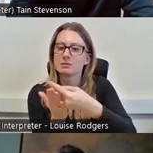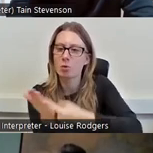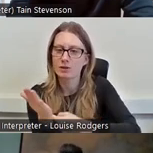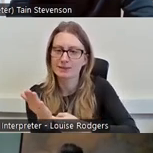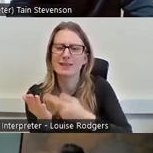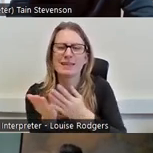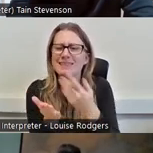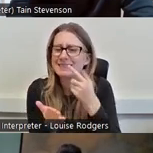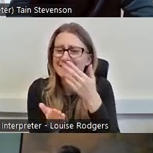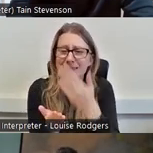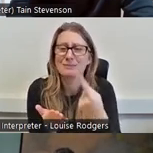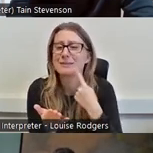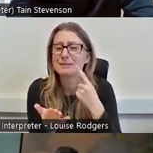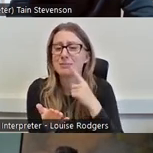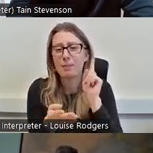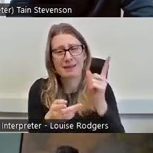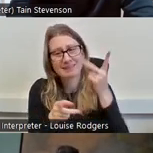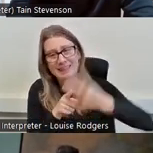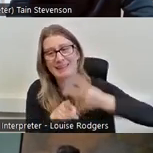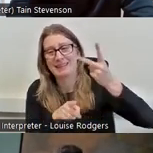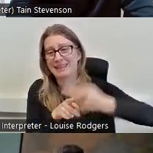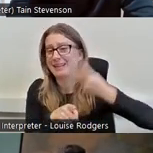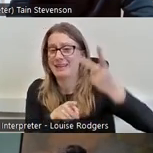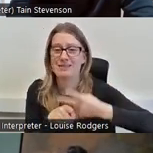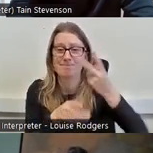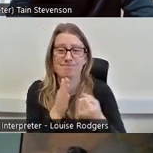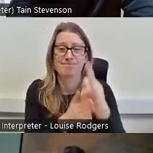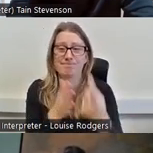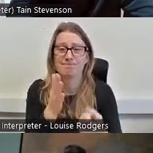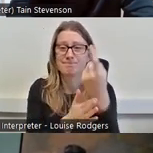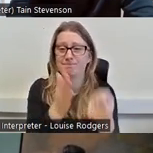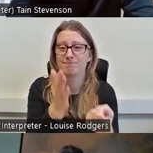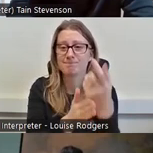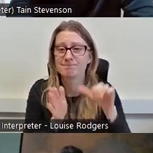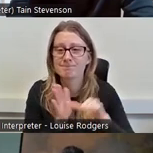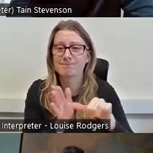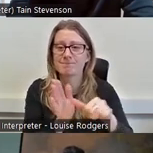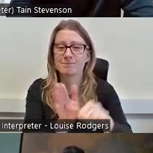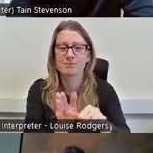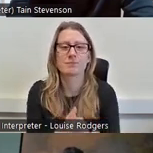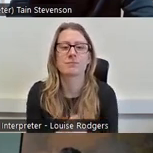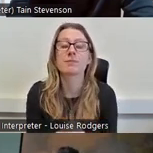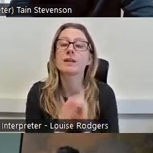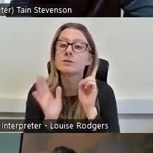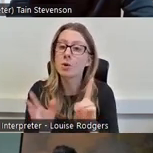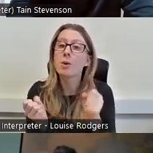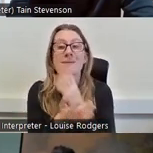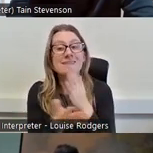but again and again it's problematic. Ensure your expenses policy is easy to use and pay upfront